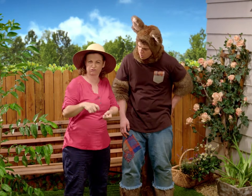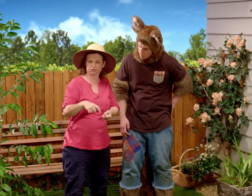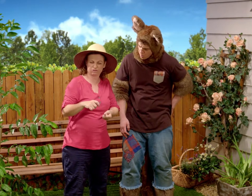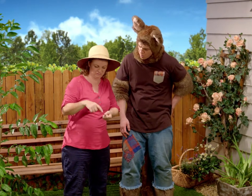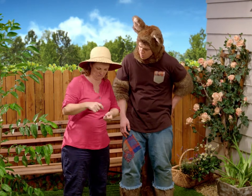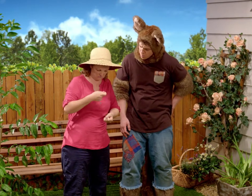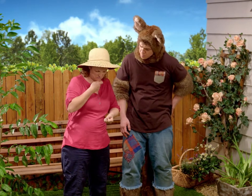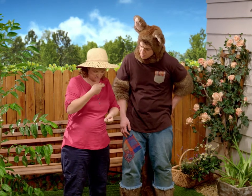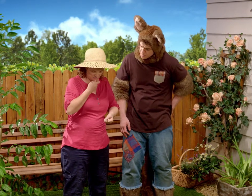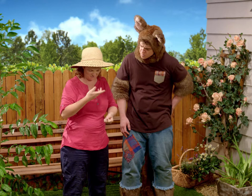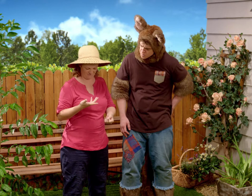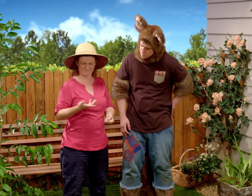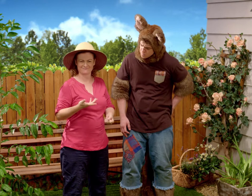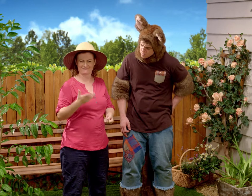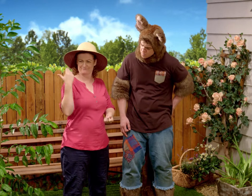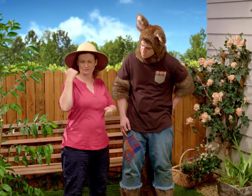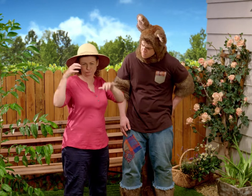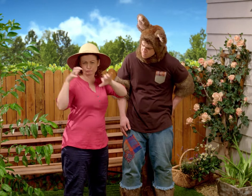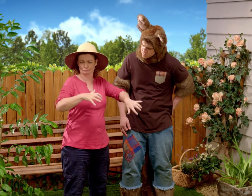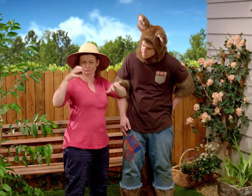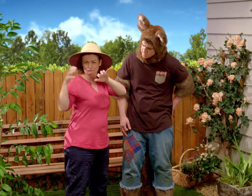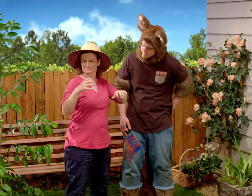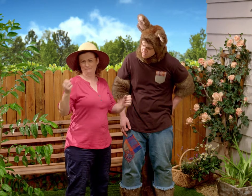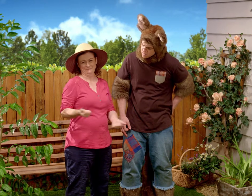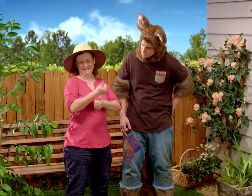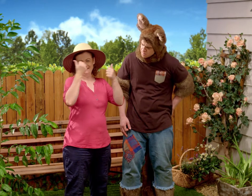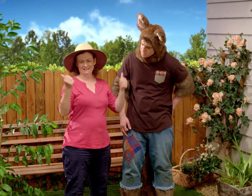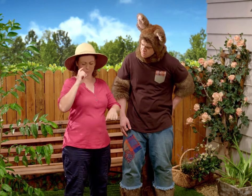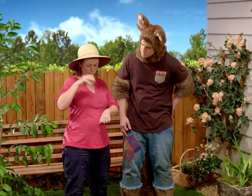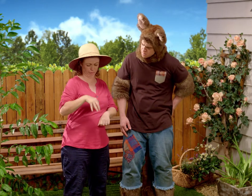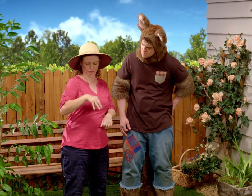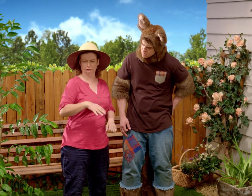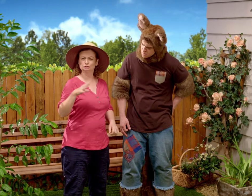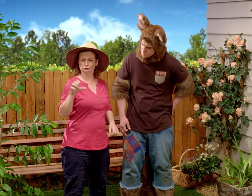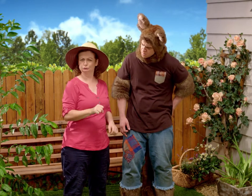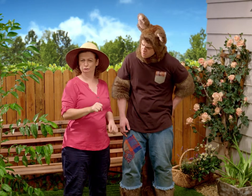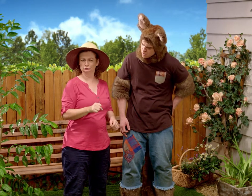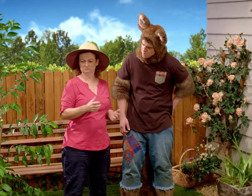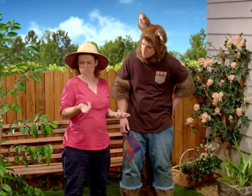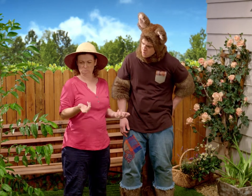but only a few drips came out. And there's been plenty of rain lately so there should be plenty of water